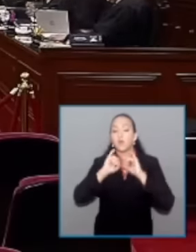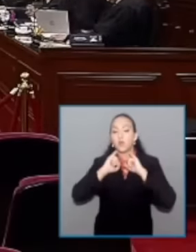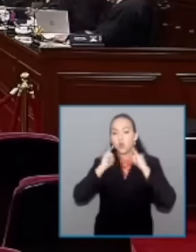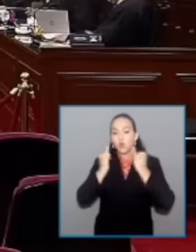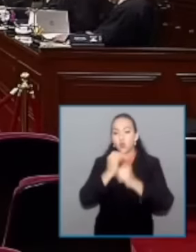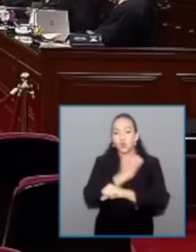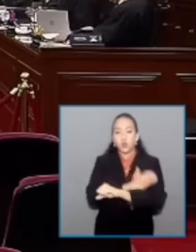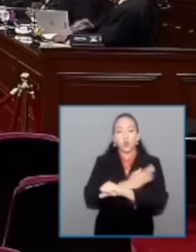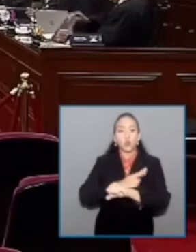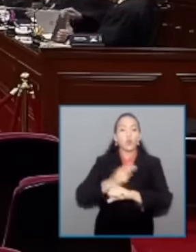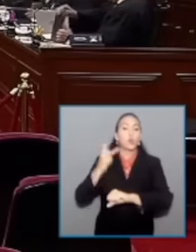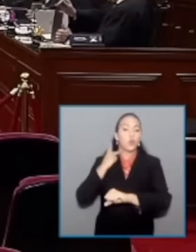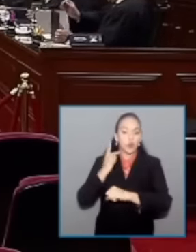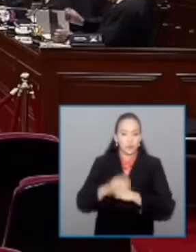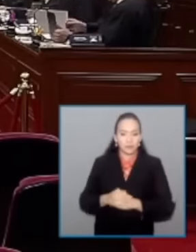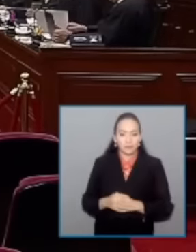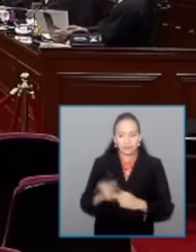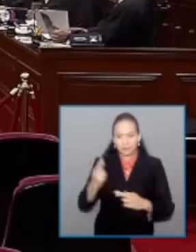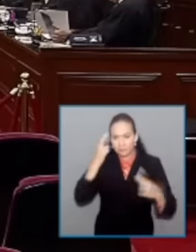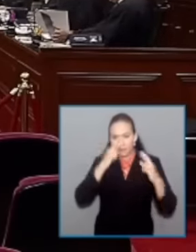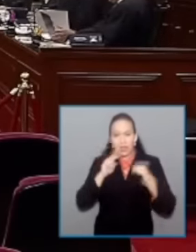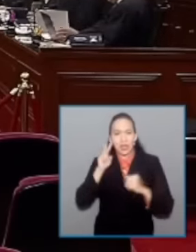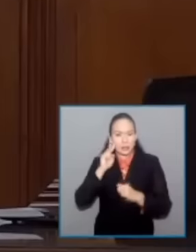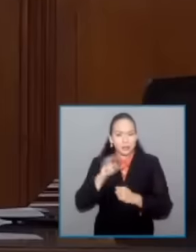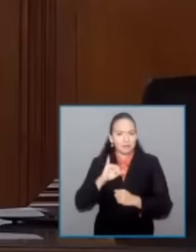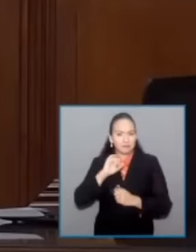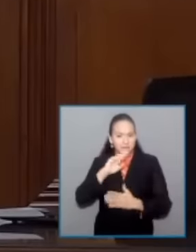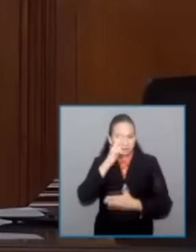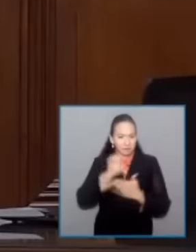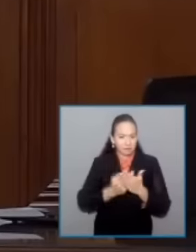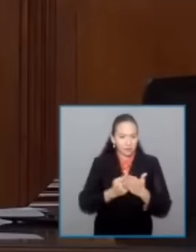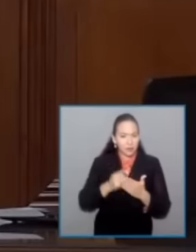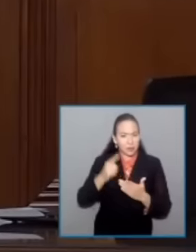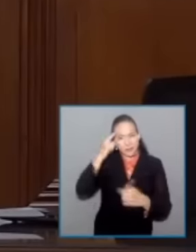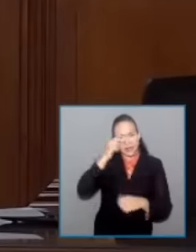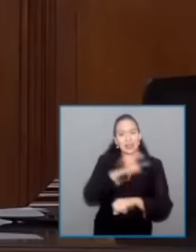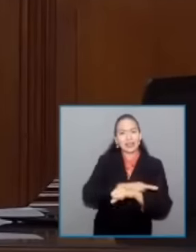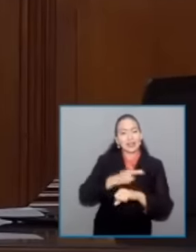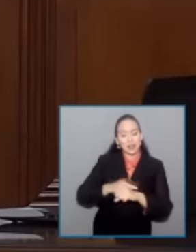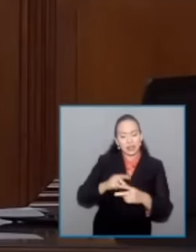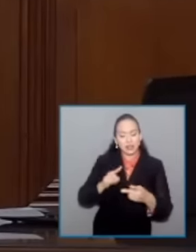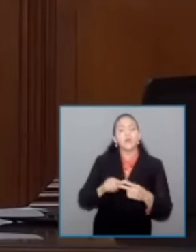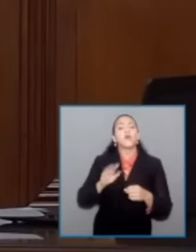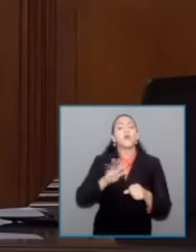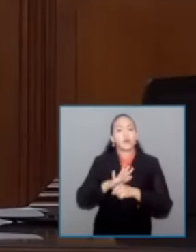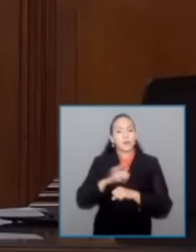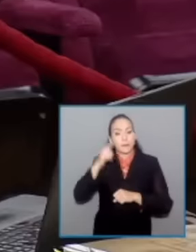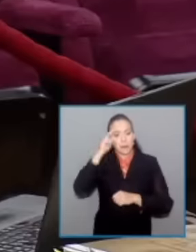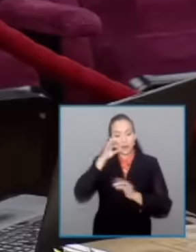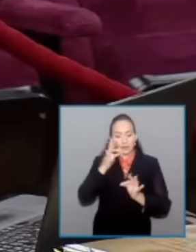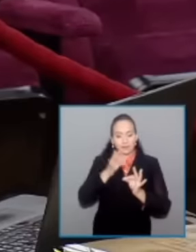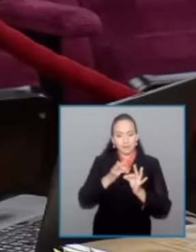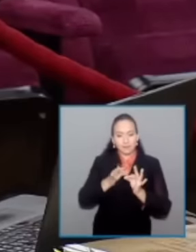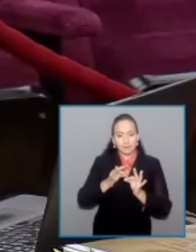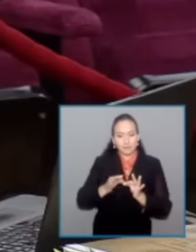appeal promoted by the civil association jufed which is this association of judges and magistrates